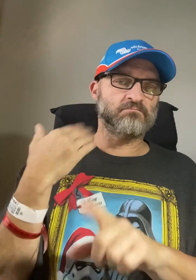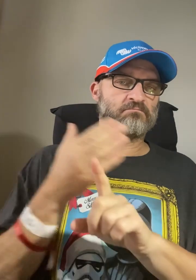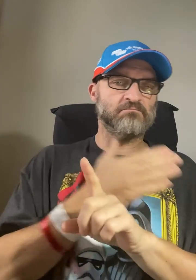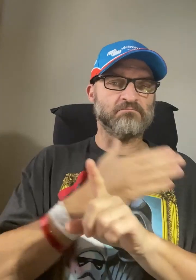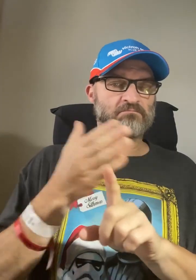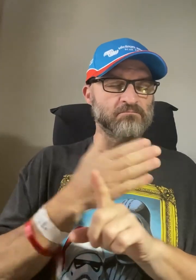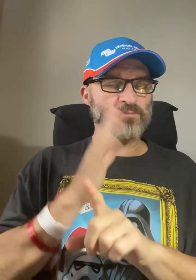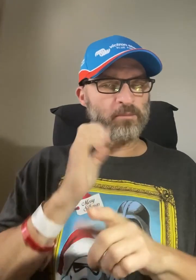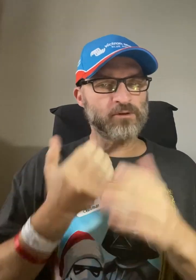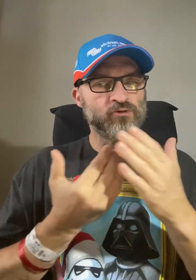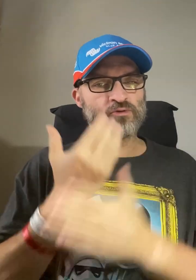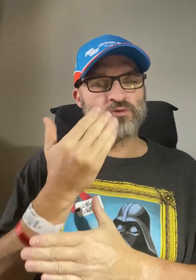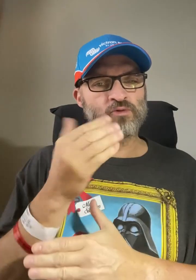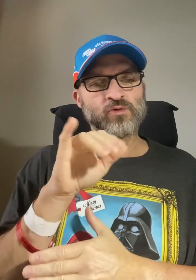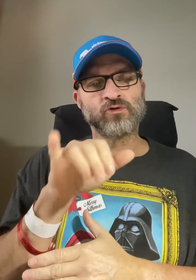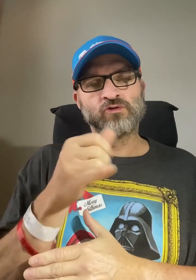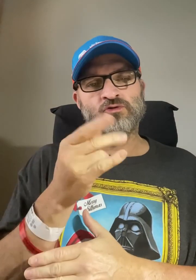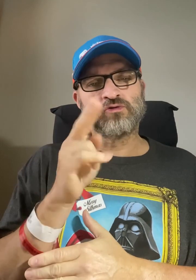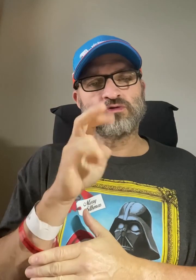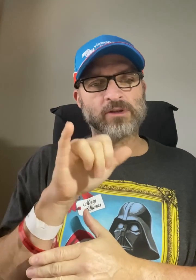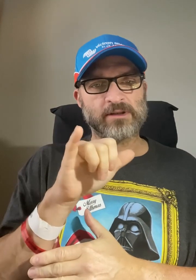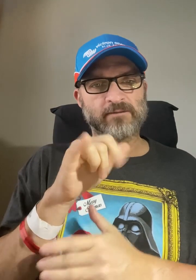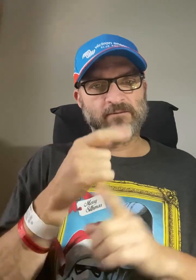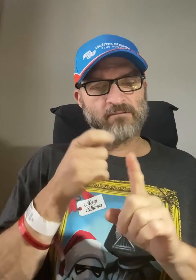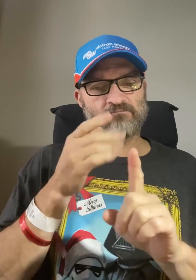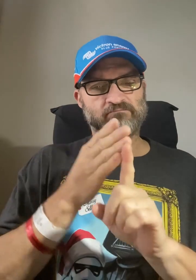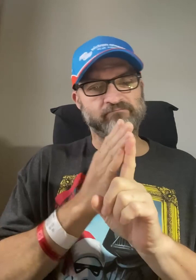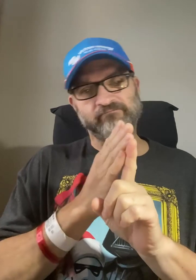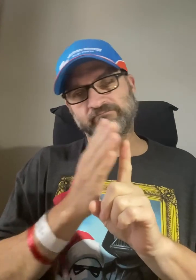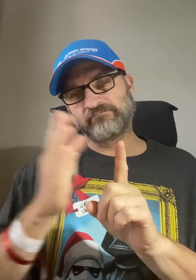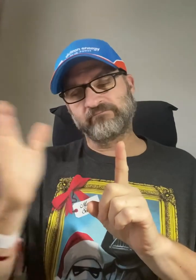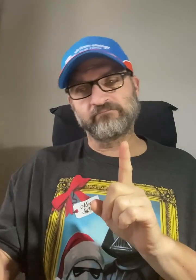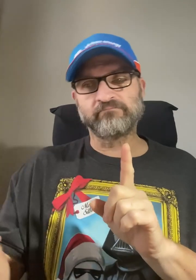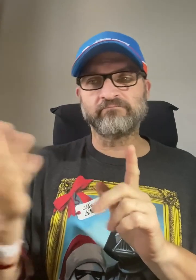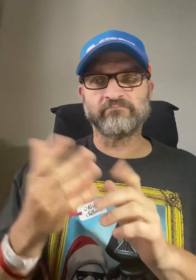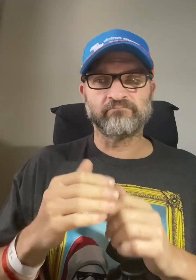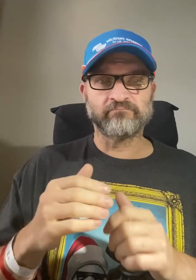It will be a new journey from here on.